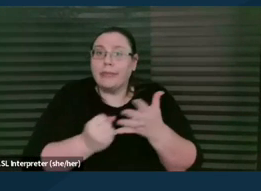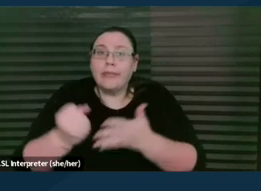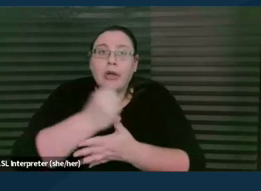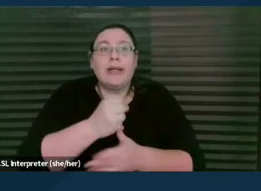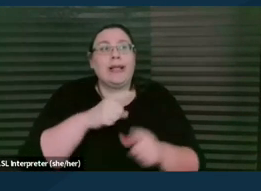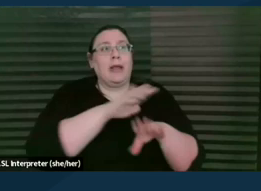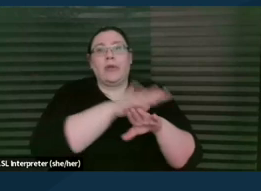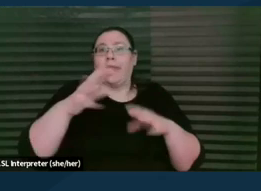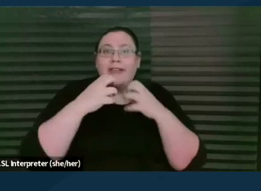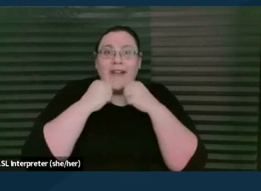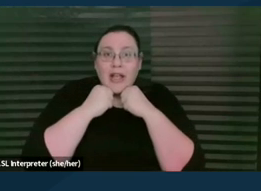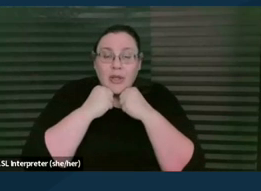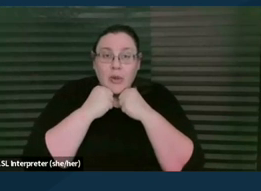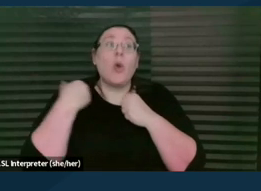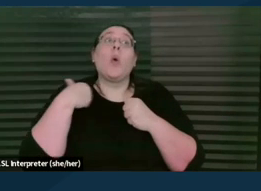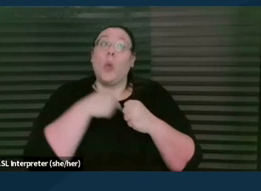but not our job to tell them what they are.